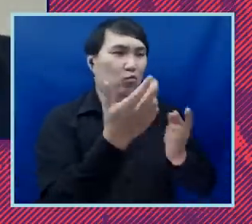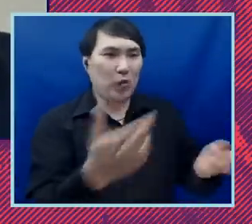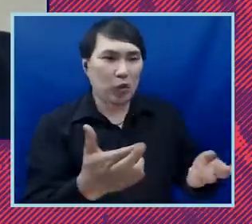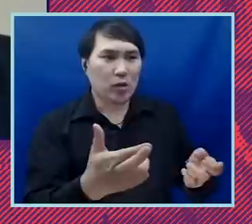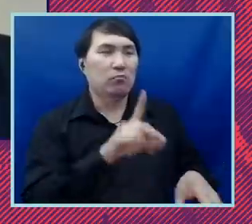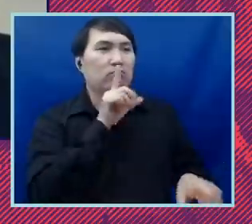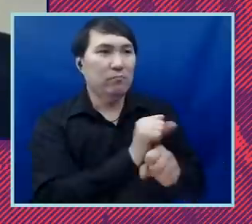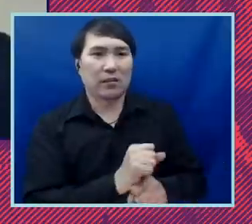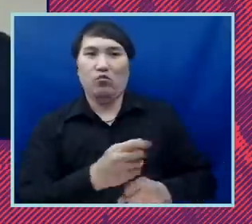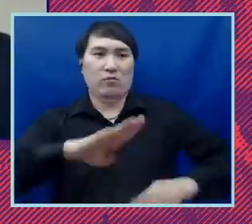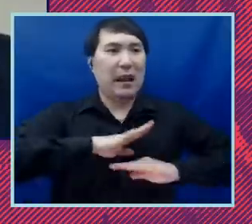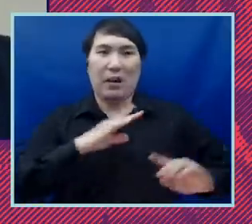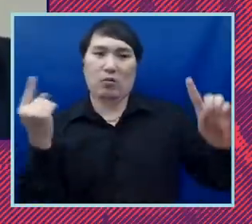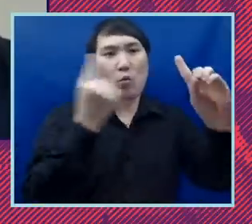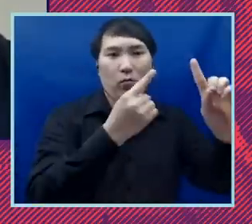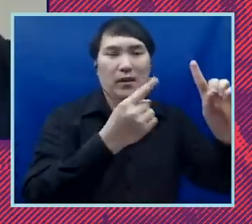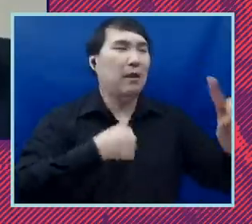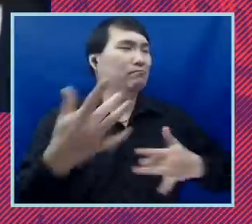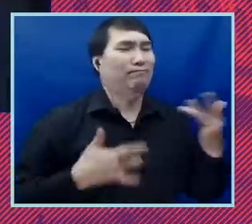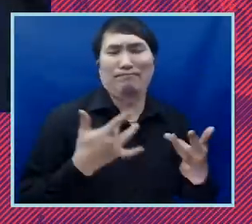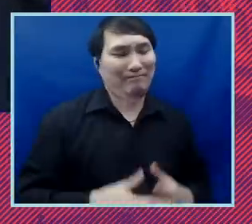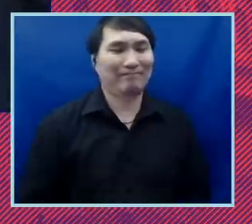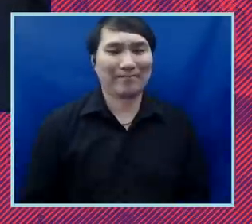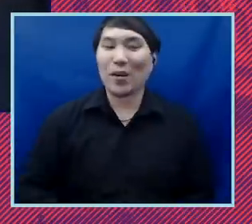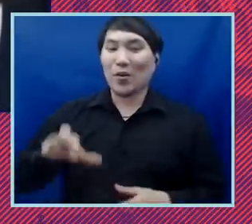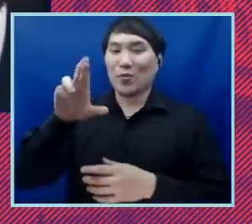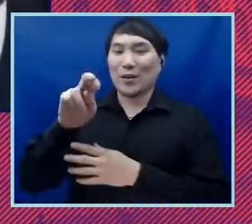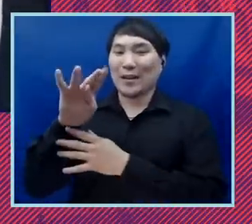and i just couldn't be more excited about it that's great renika you want to queue up the